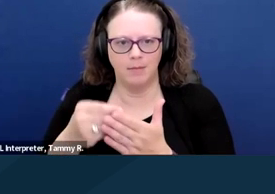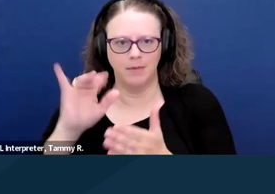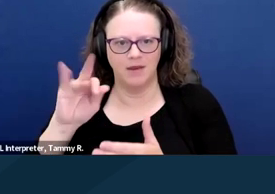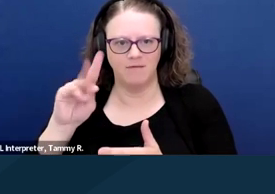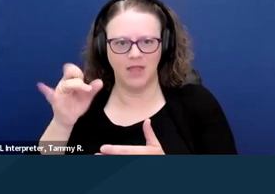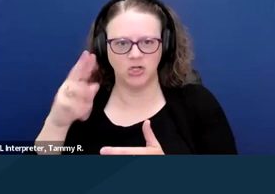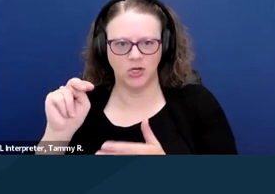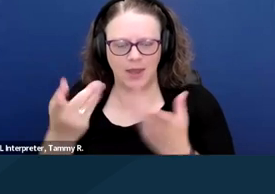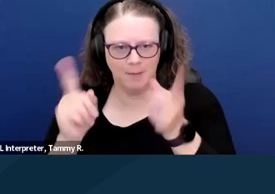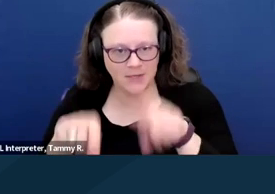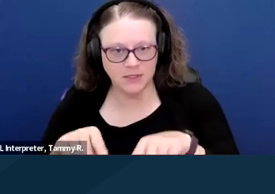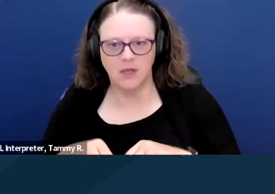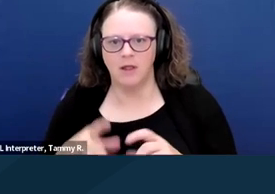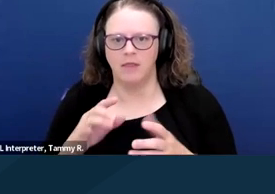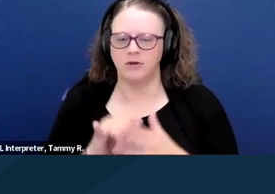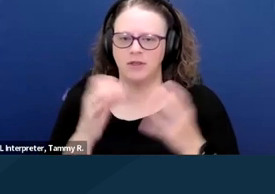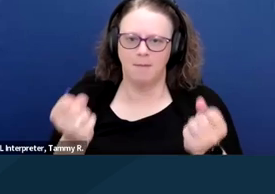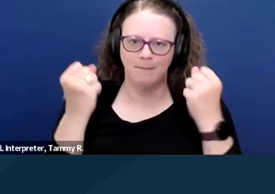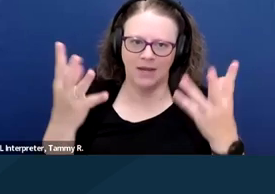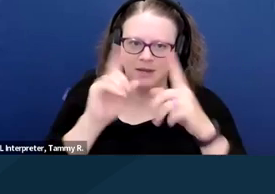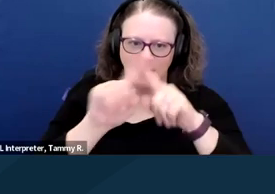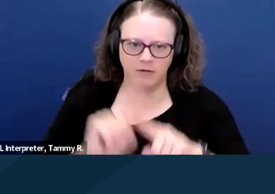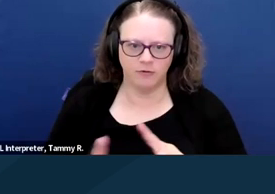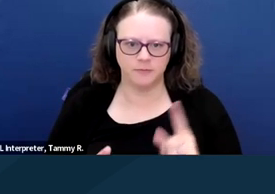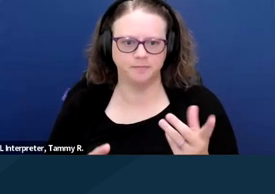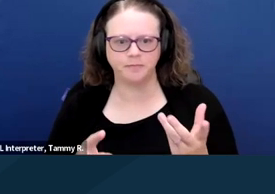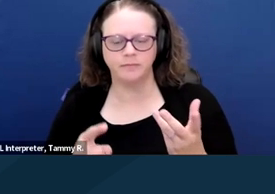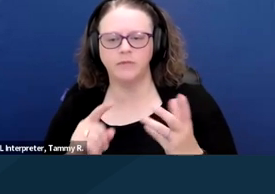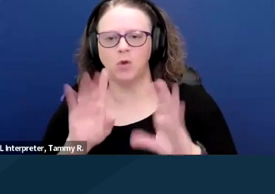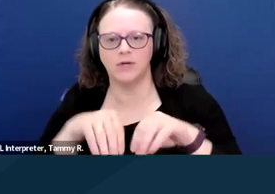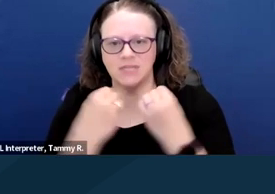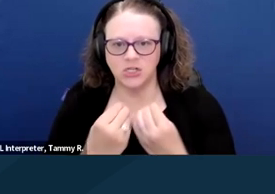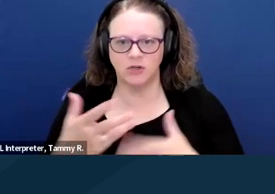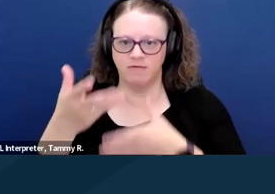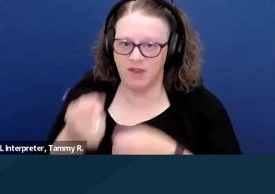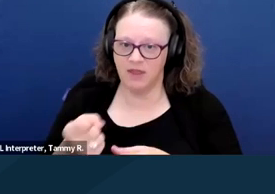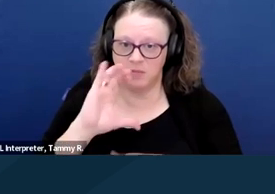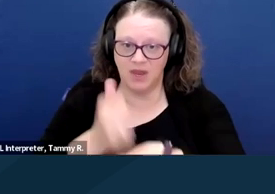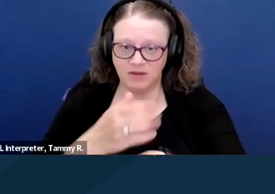faith-based organizations and advocates that have endorsed the bill, including AARP,